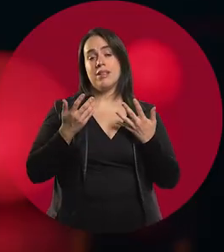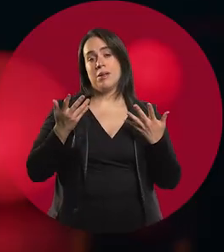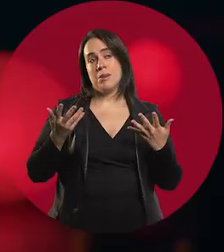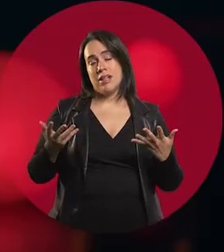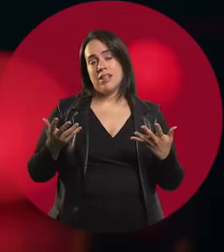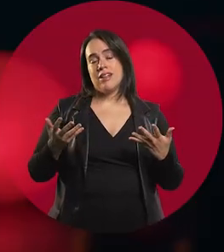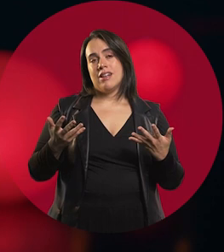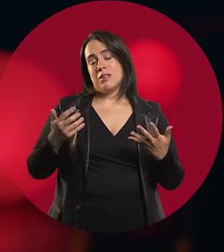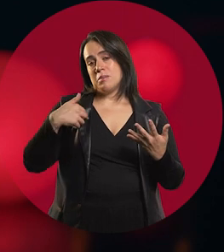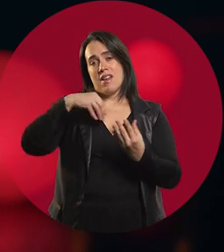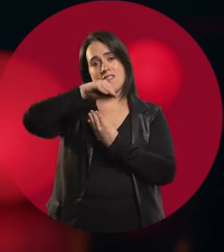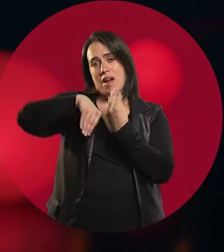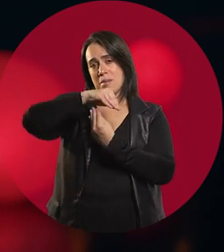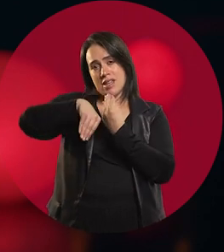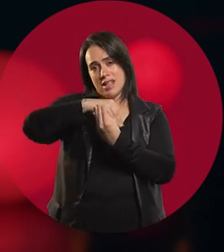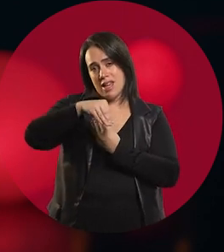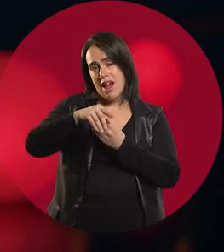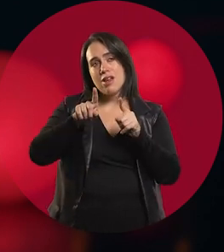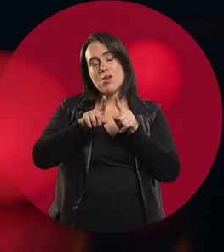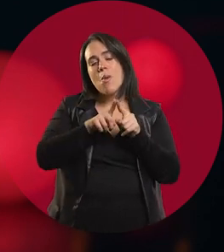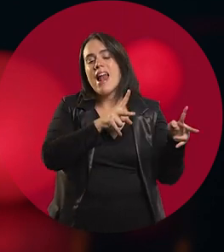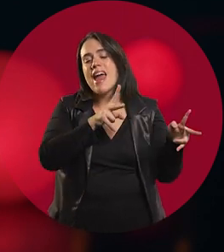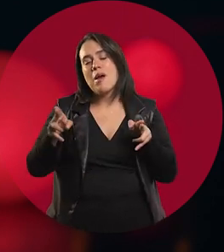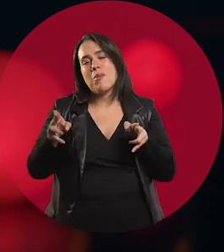Well, I was raised in a different era.